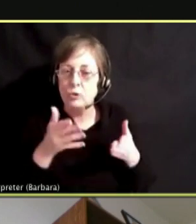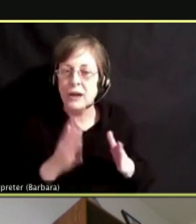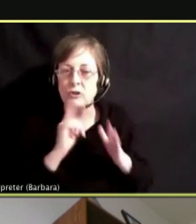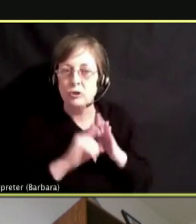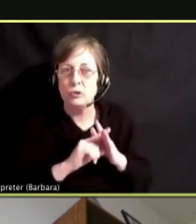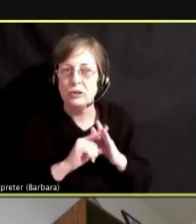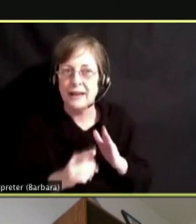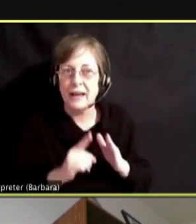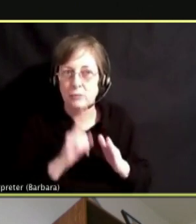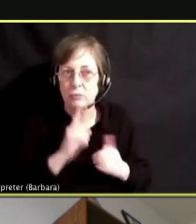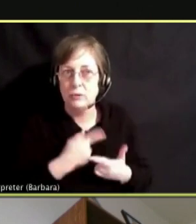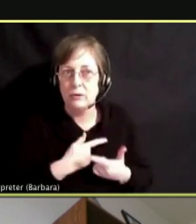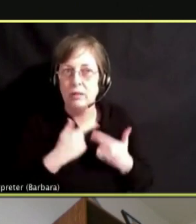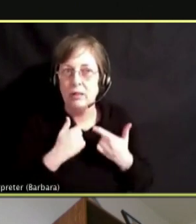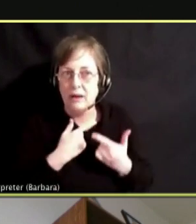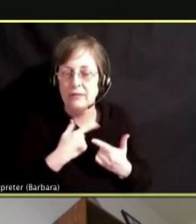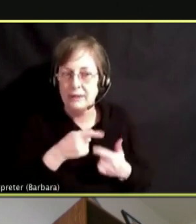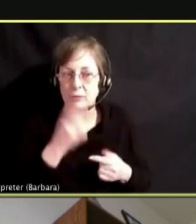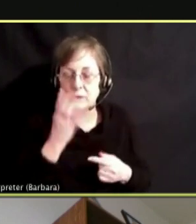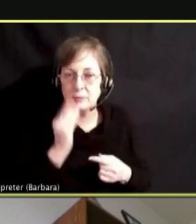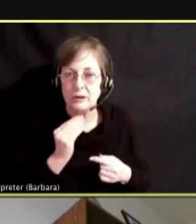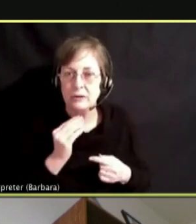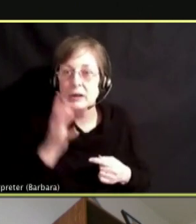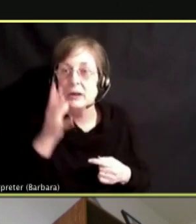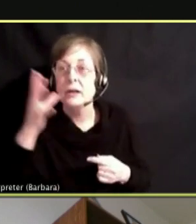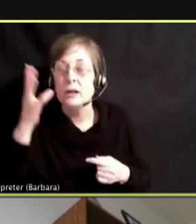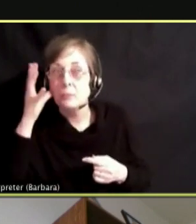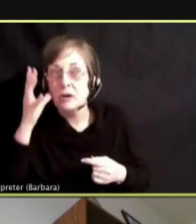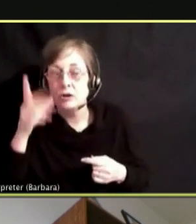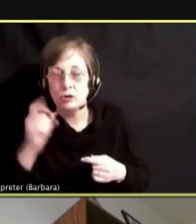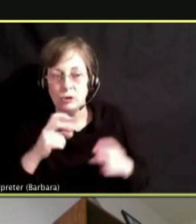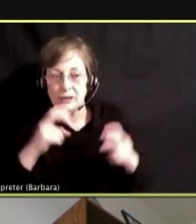AND WHAT PARENTS SHOULD DO IS SIT DOWN AND LISTEN TO YOUR KID.